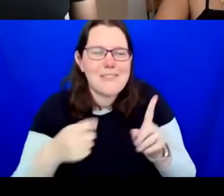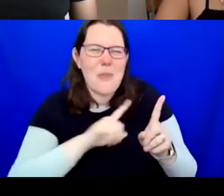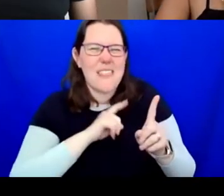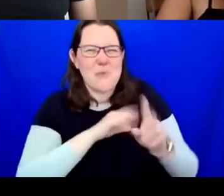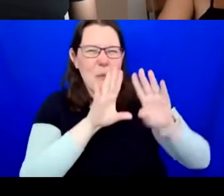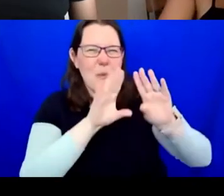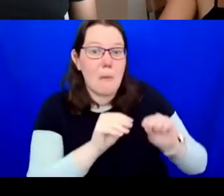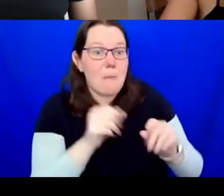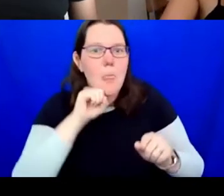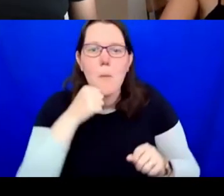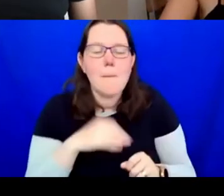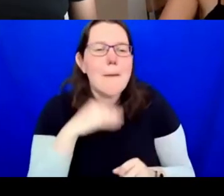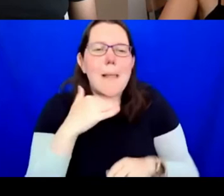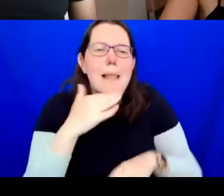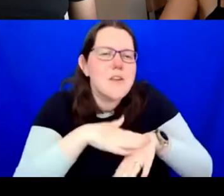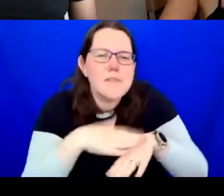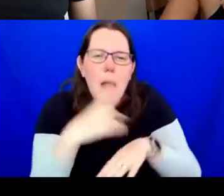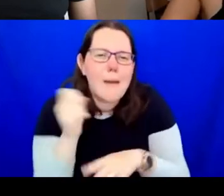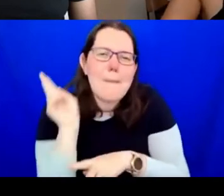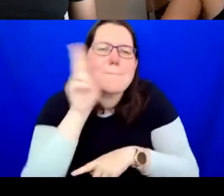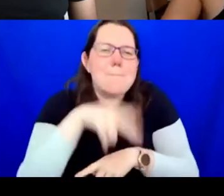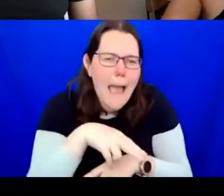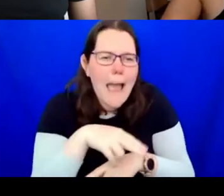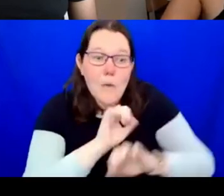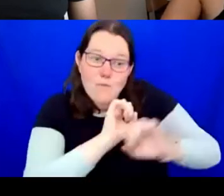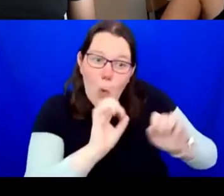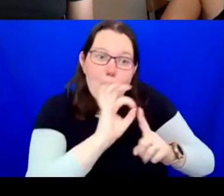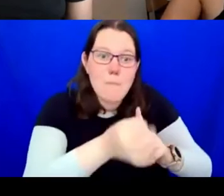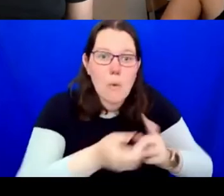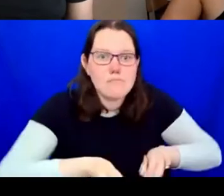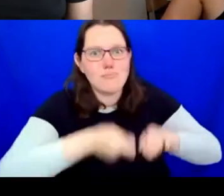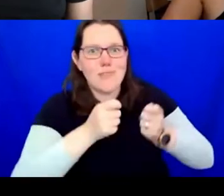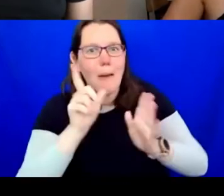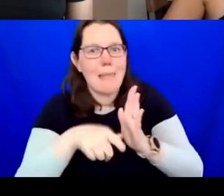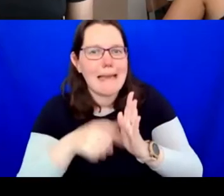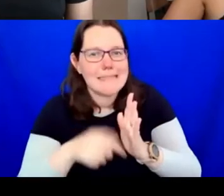back to raise those points in the conversation, Deb, thank you for that. It sounds like you're